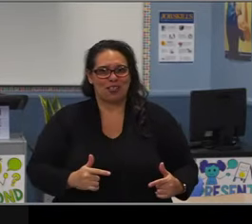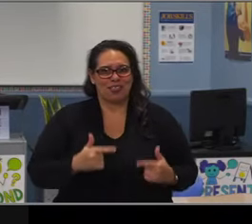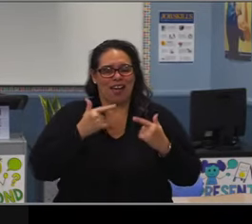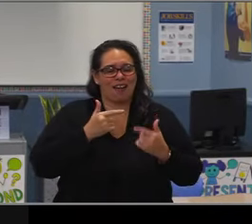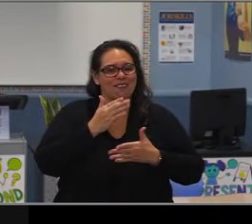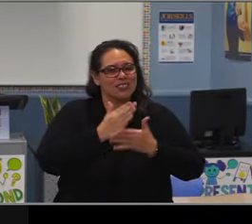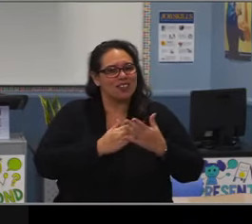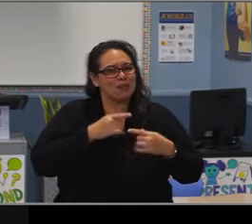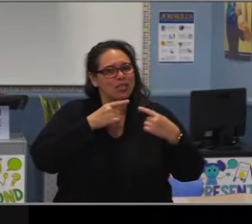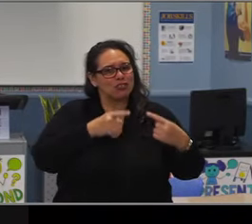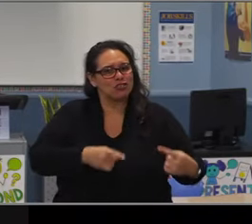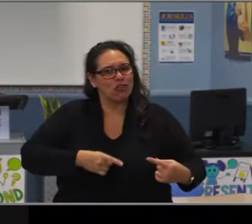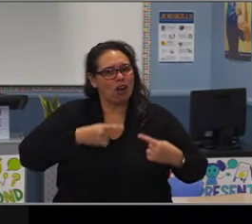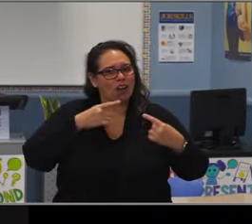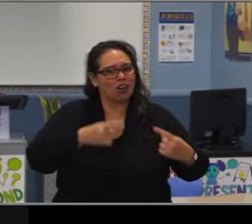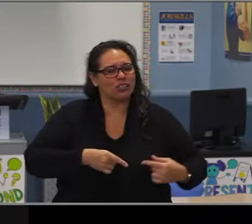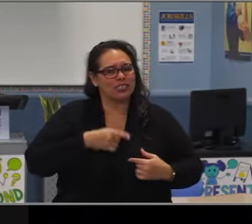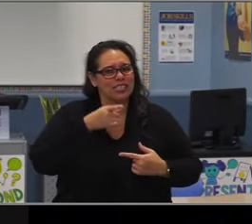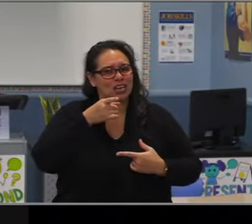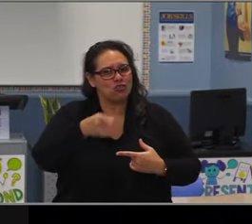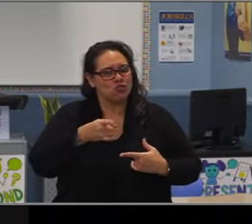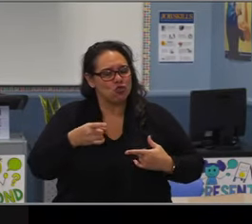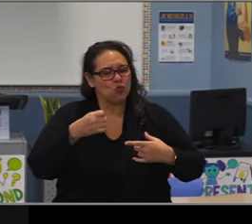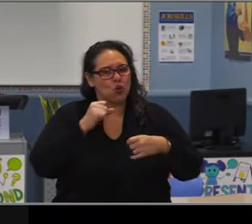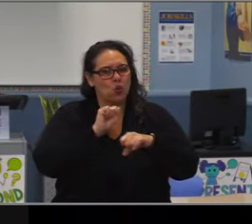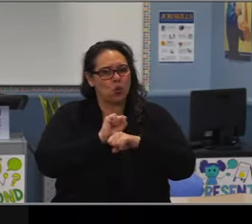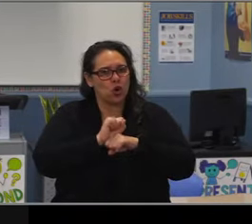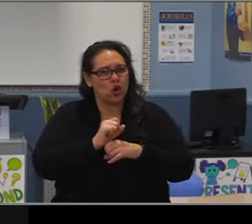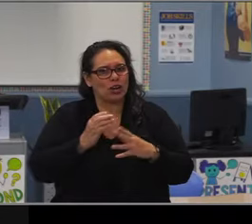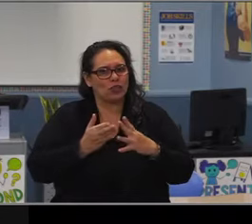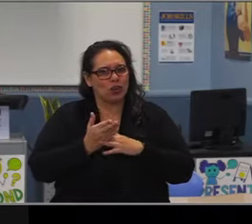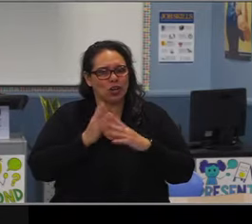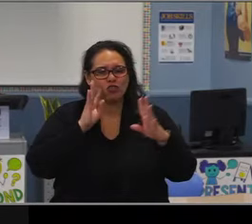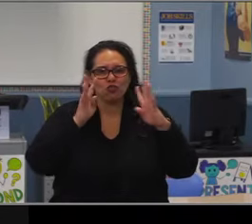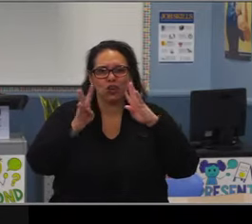I attended that I saw Felton singing in public